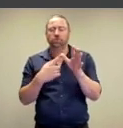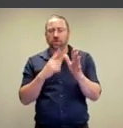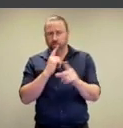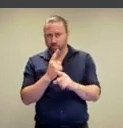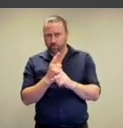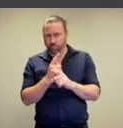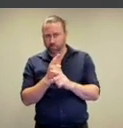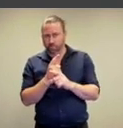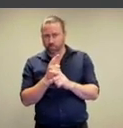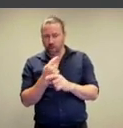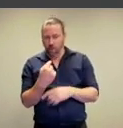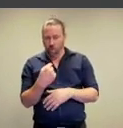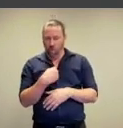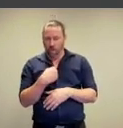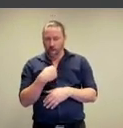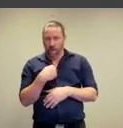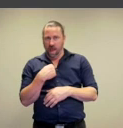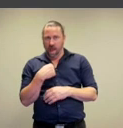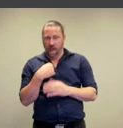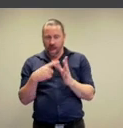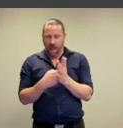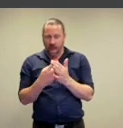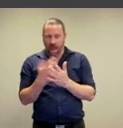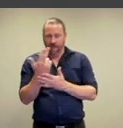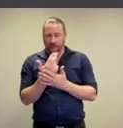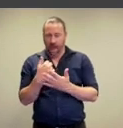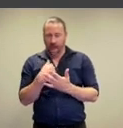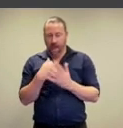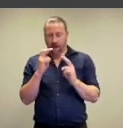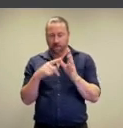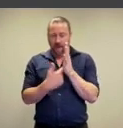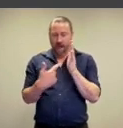and Natasha says, 'are we the piece of art